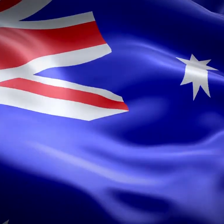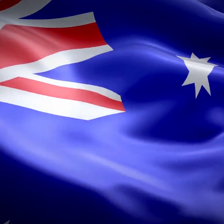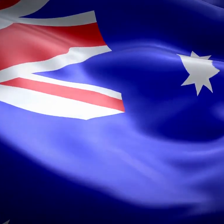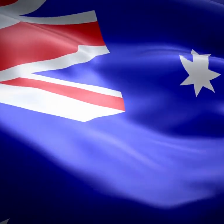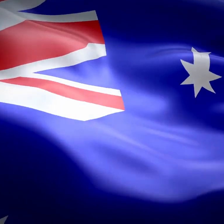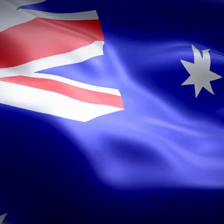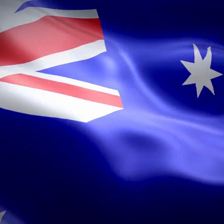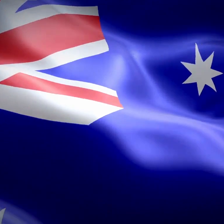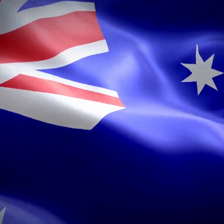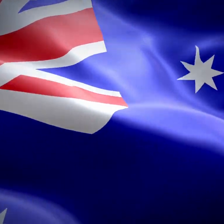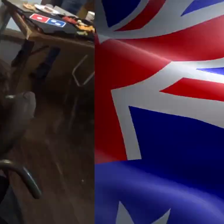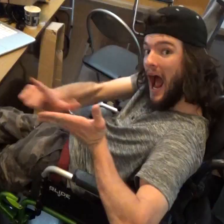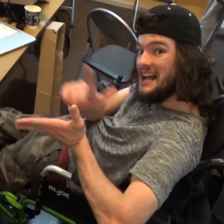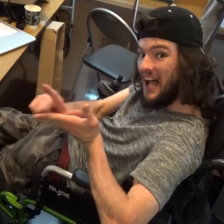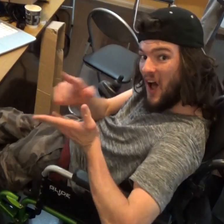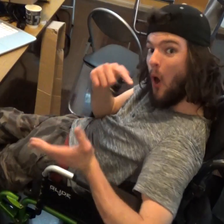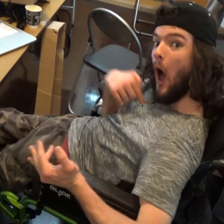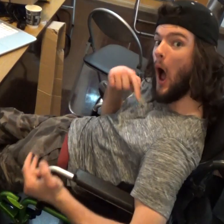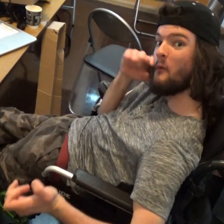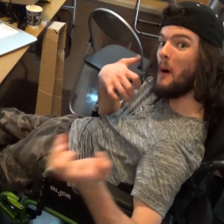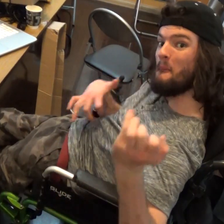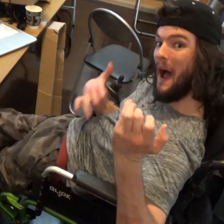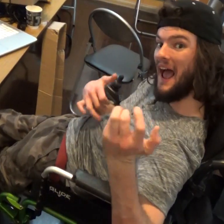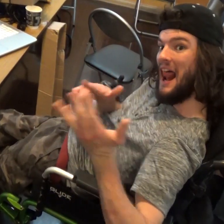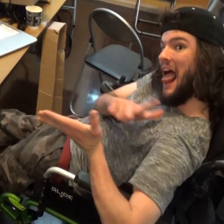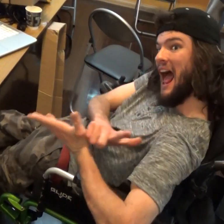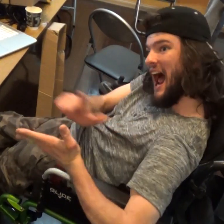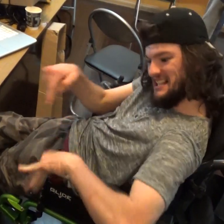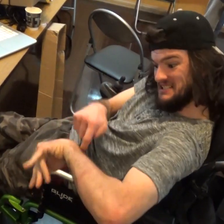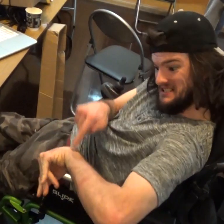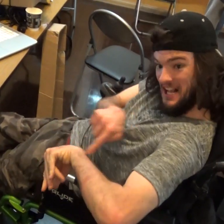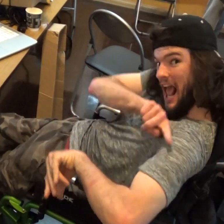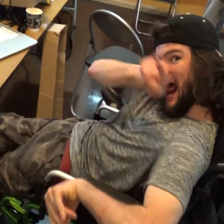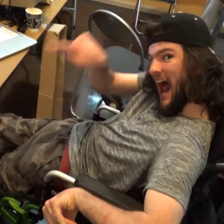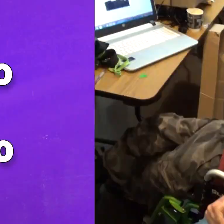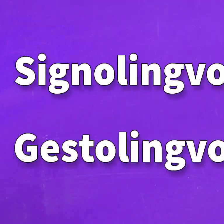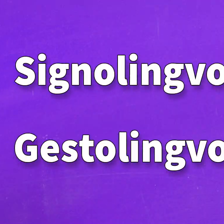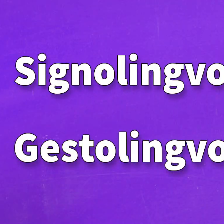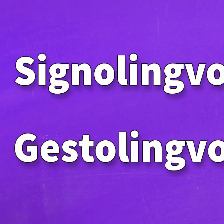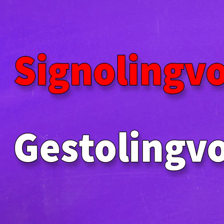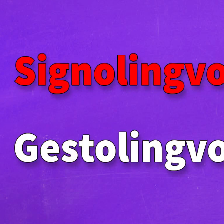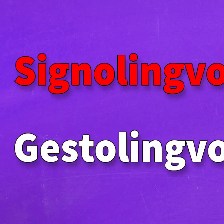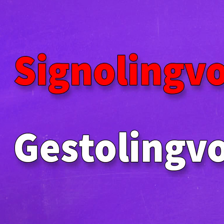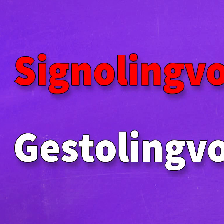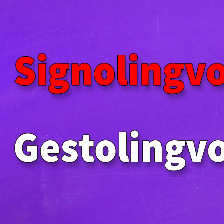First, before I can present Auslan I need to explain why I've chosen to say "Sign-language"